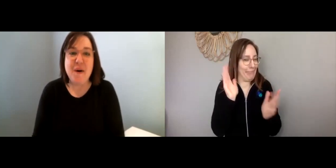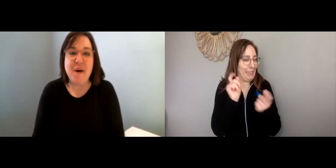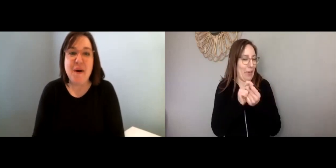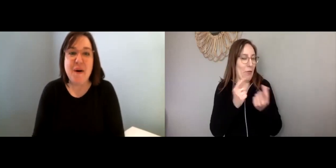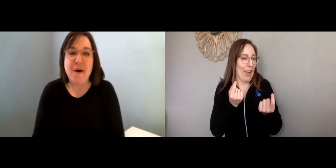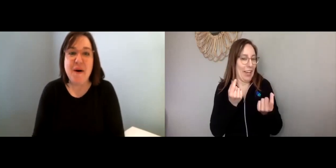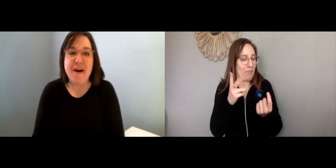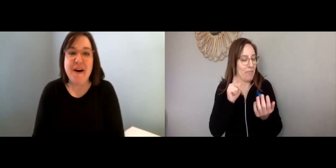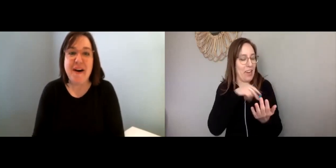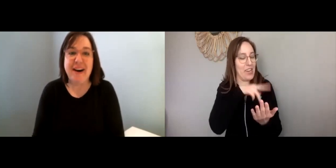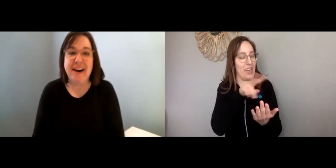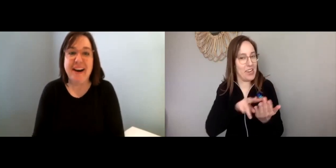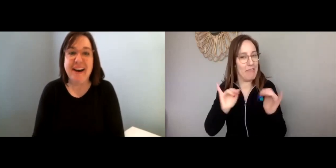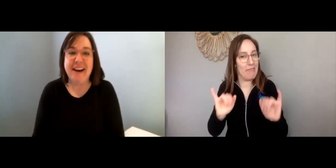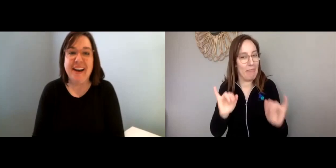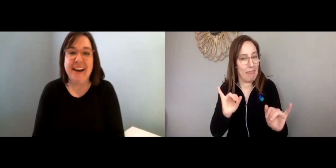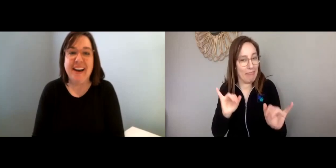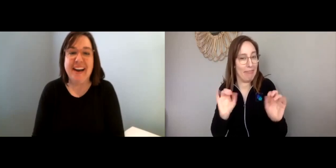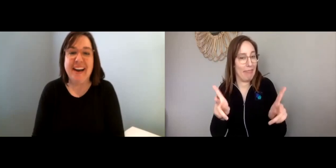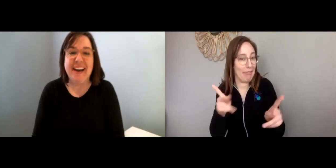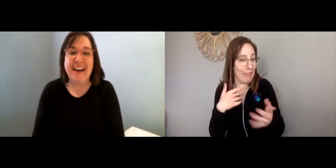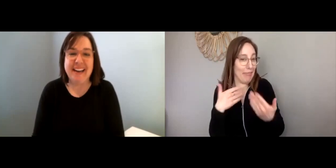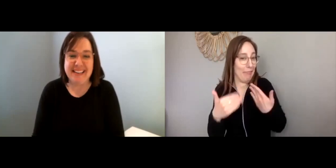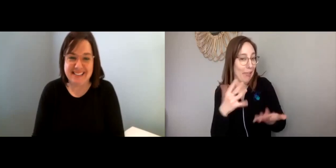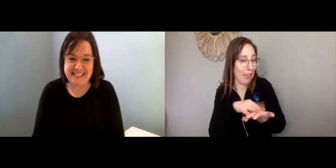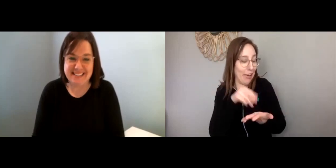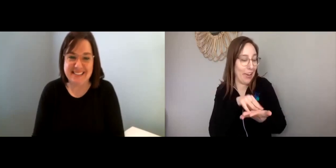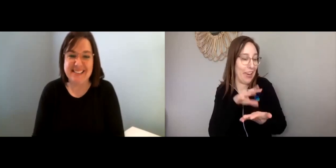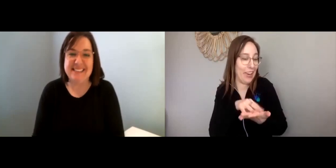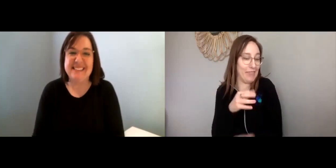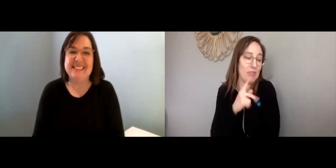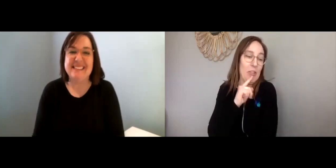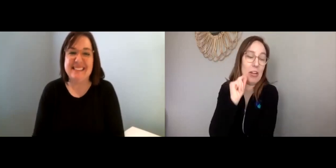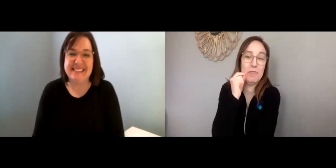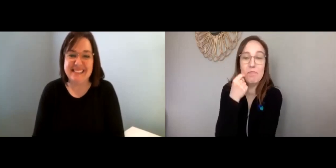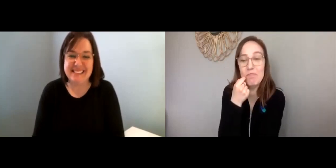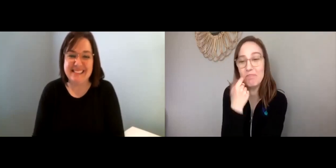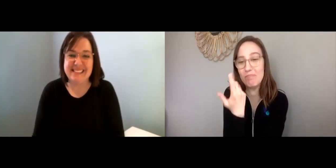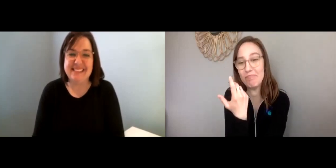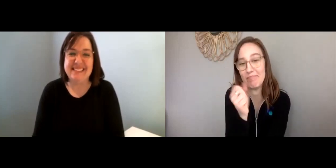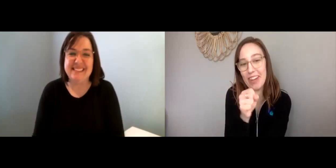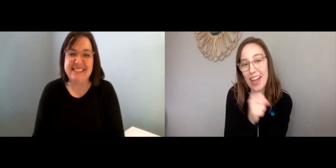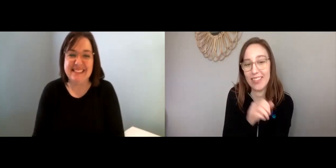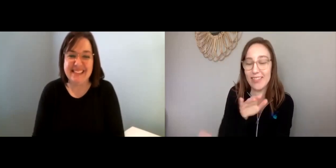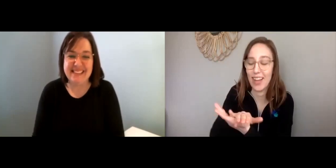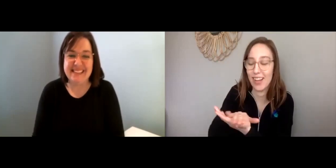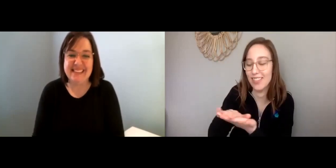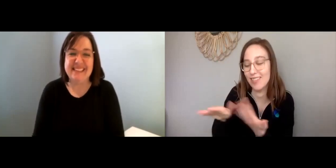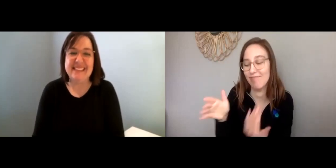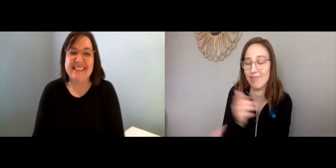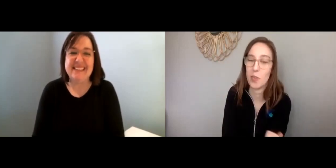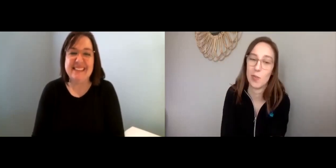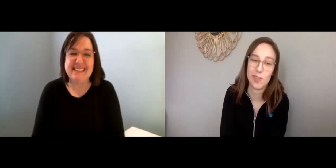I didn’t really know exactly what that was, but OK, I’m learning. So that’s kind of cool.